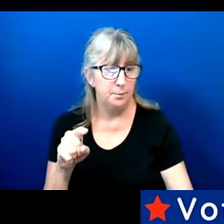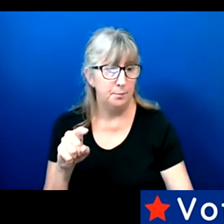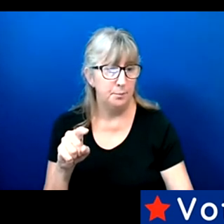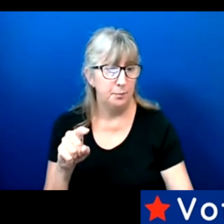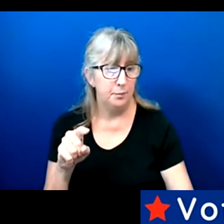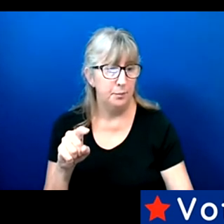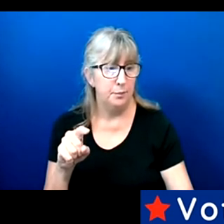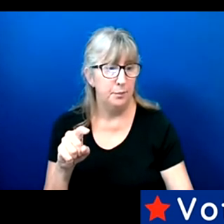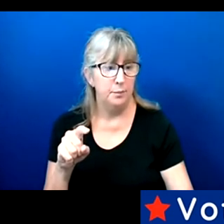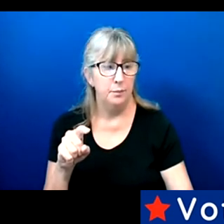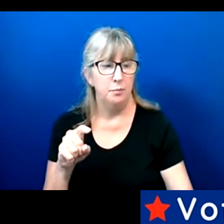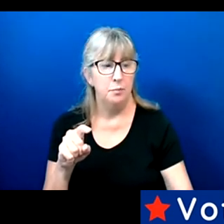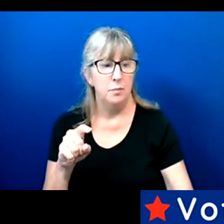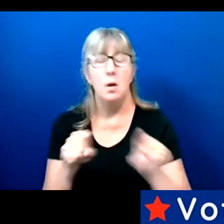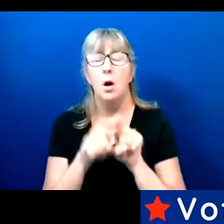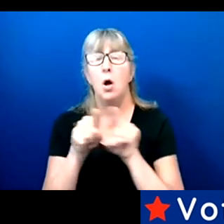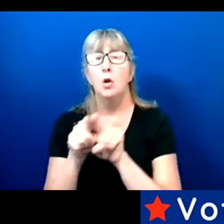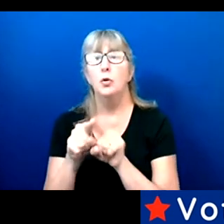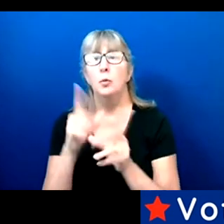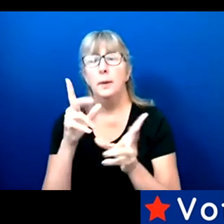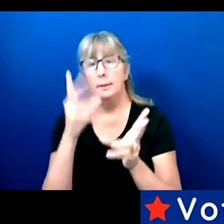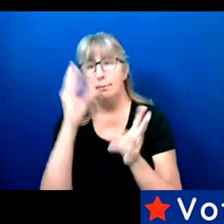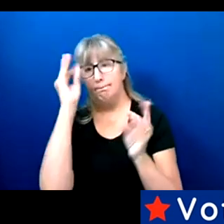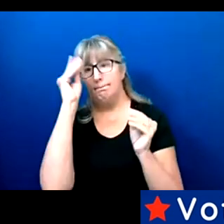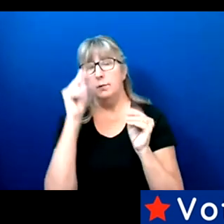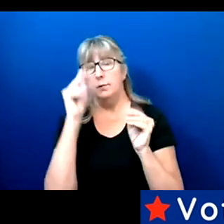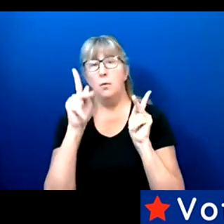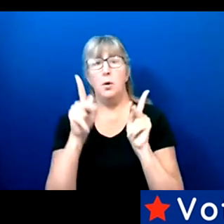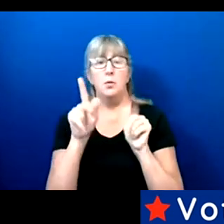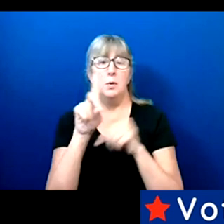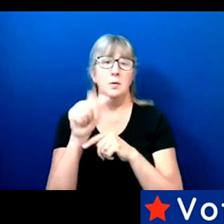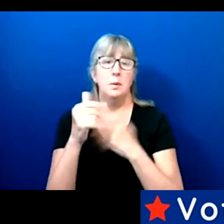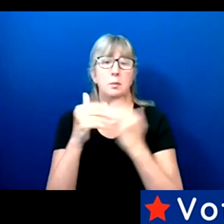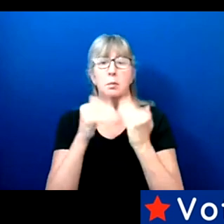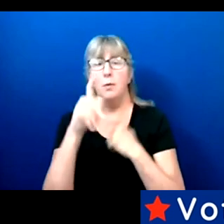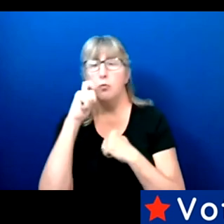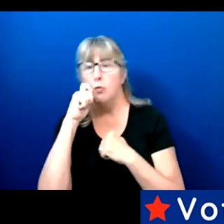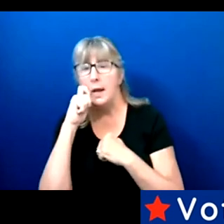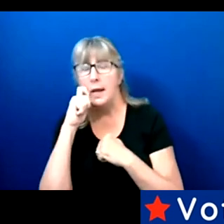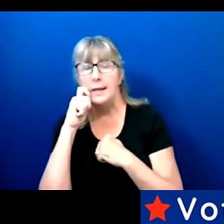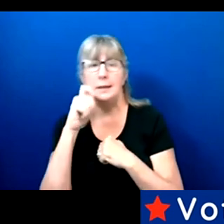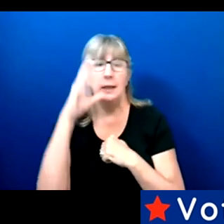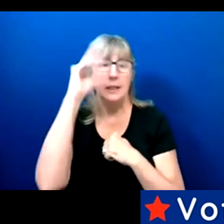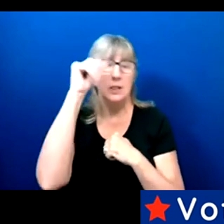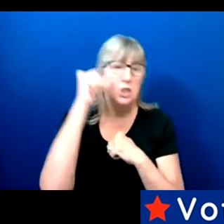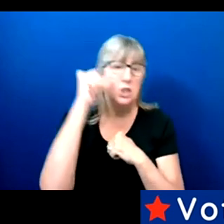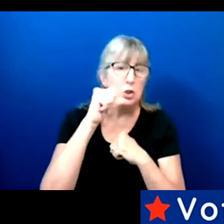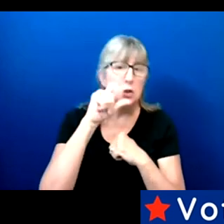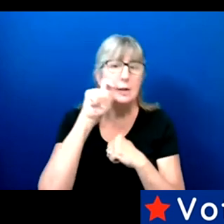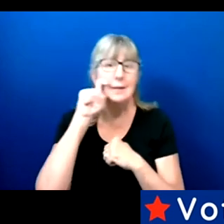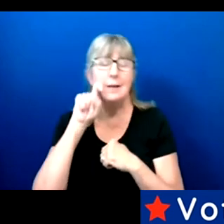a person with a disability regardless of your race, your gender, your sexual orientation,